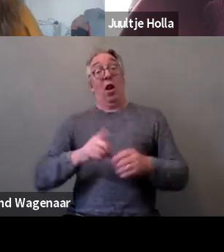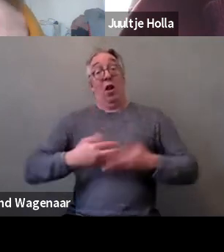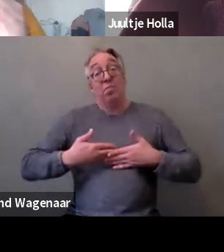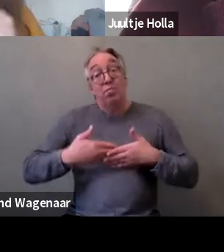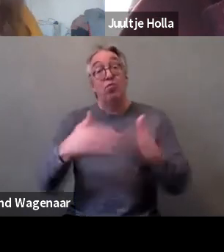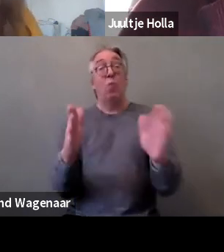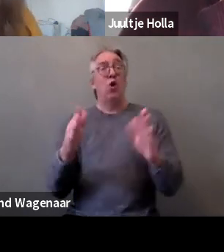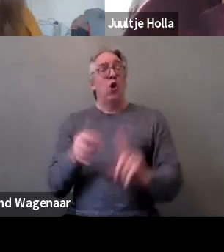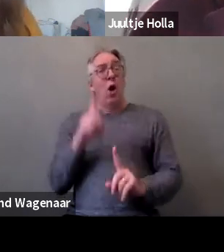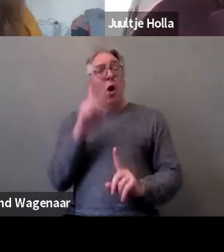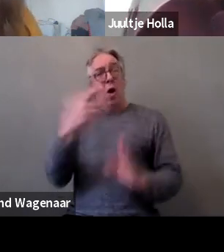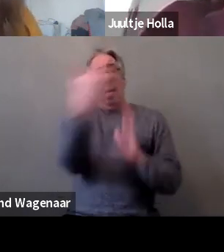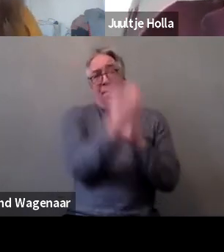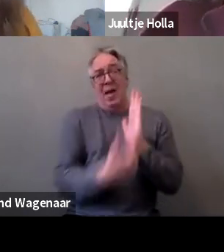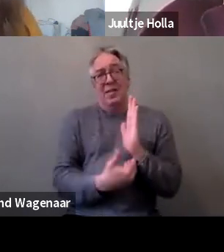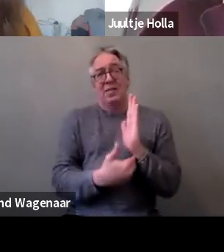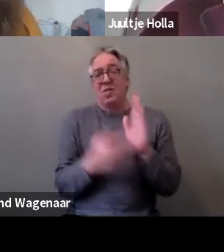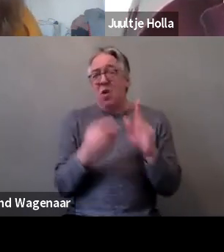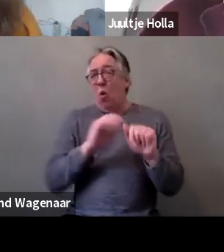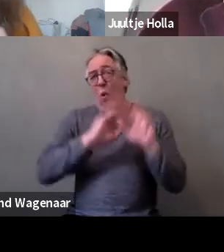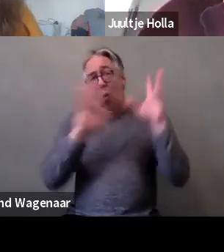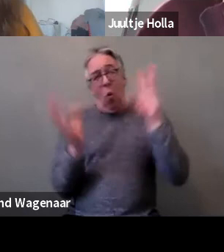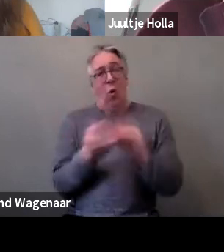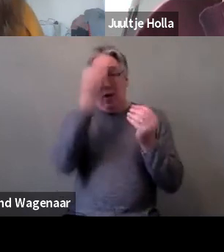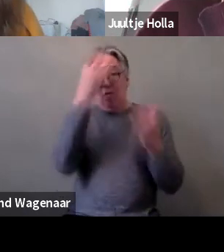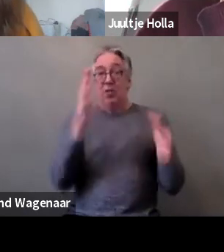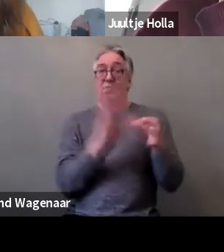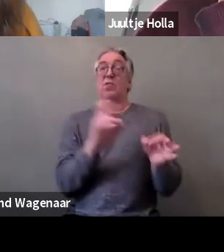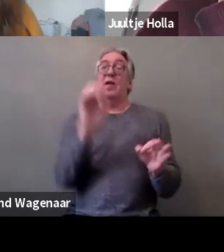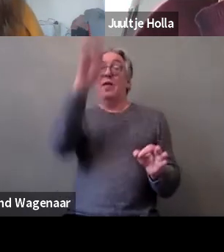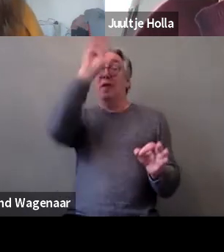with all the information about its reporting process